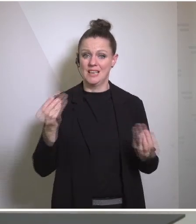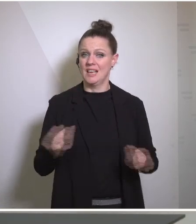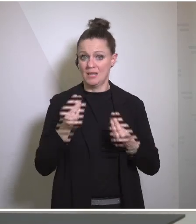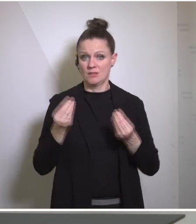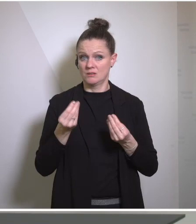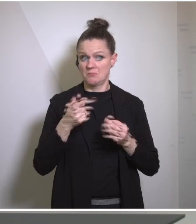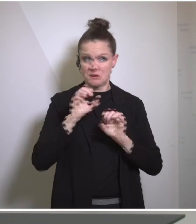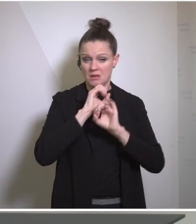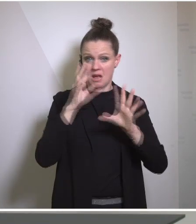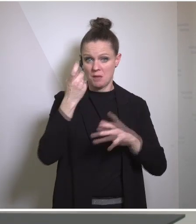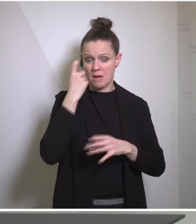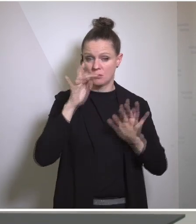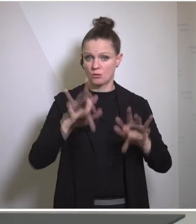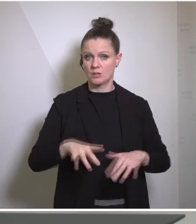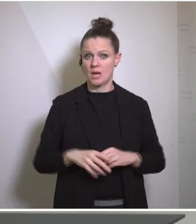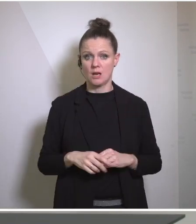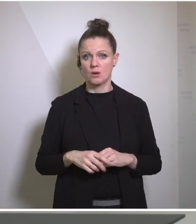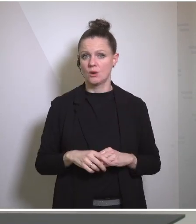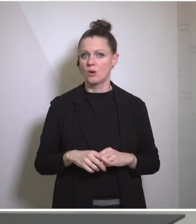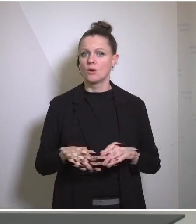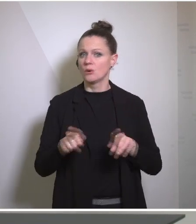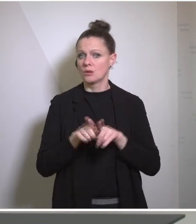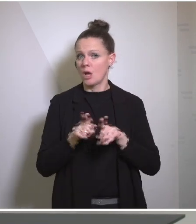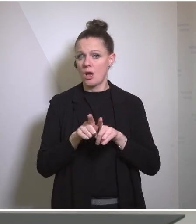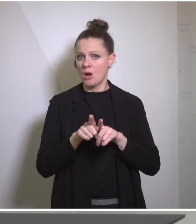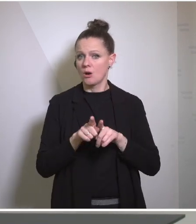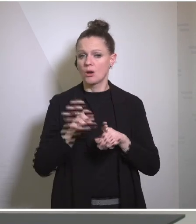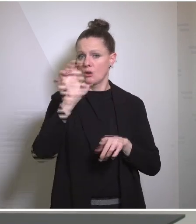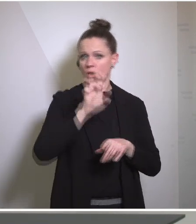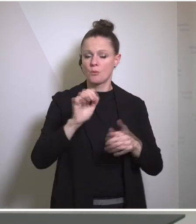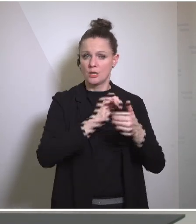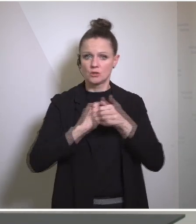on. And we're in very close coordination with European countries on this with the